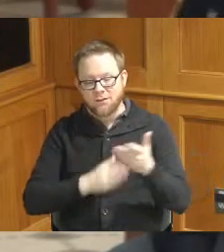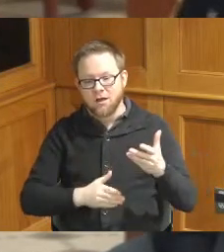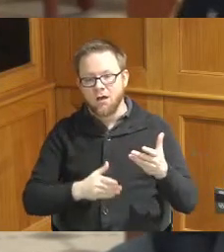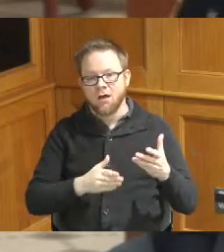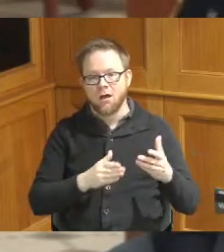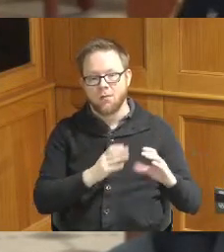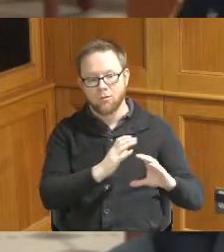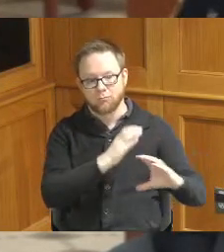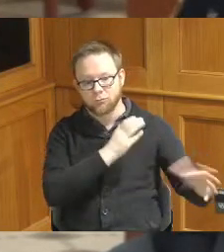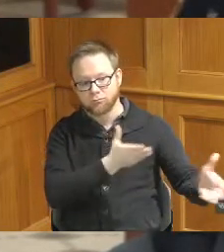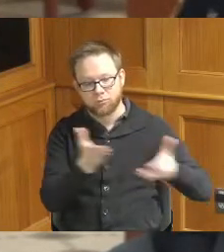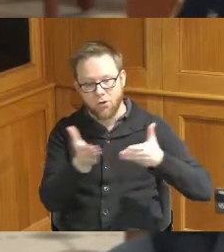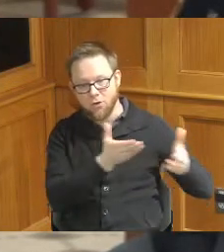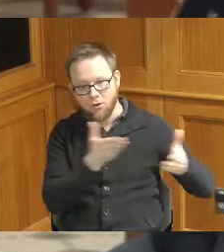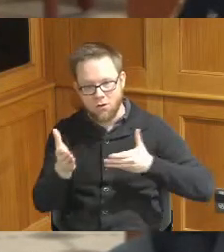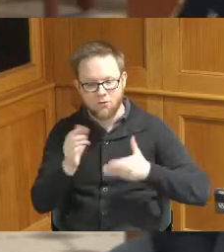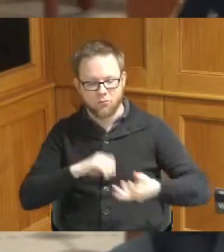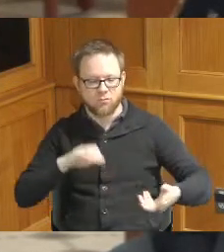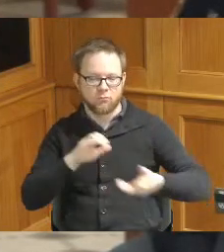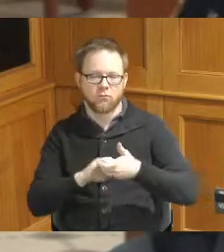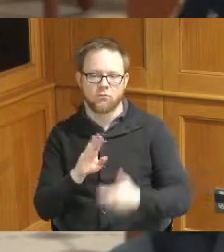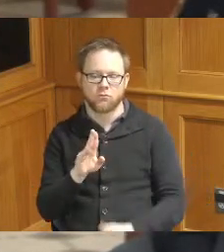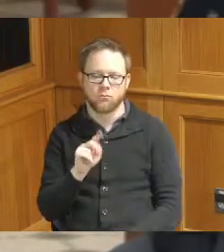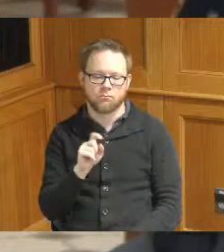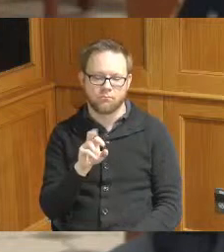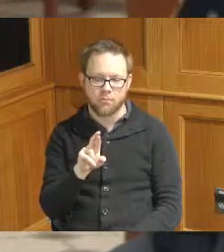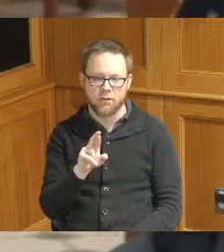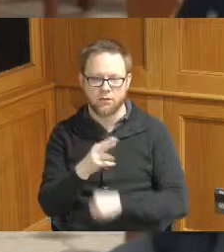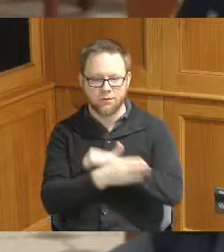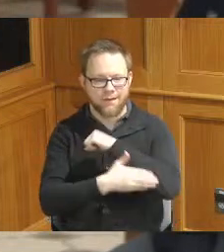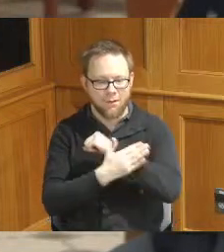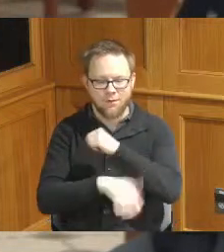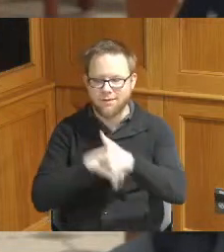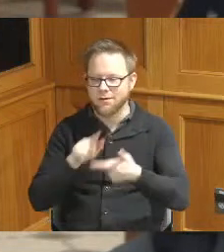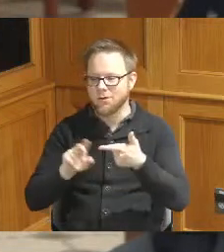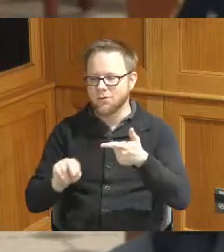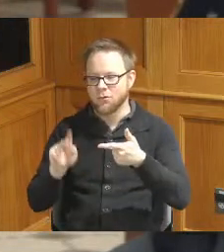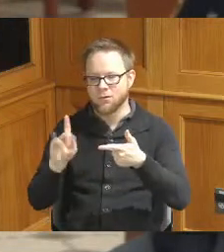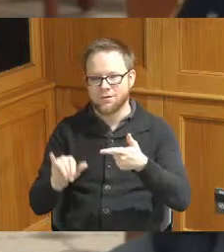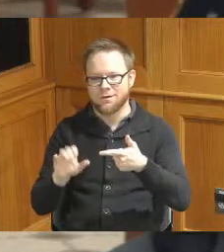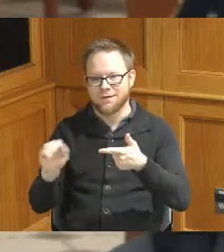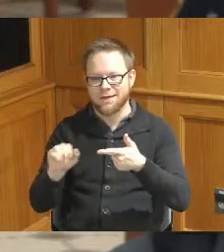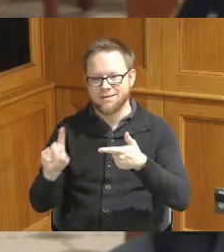with Butler County and Northern Kentucky Northern Kentucky sd-1 were able to take anything that you